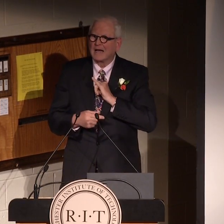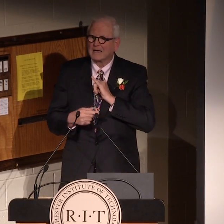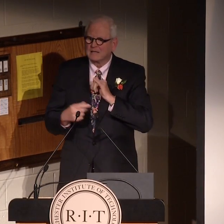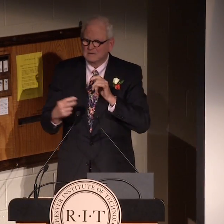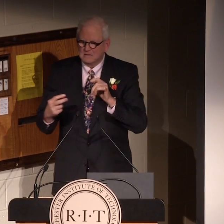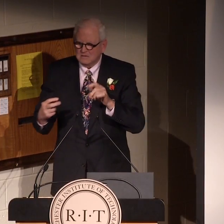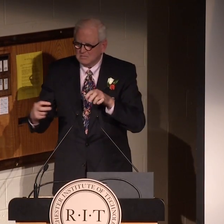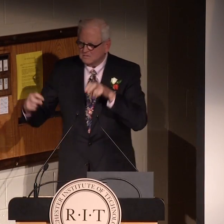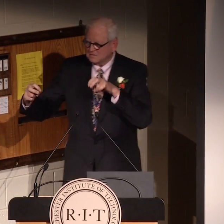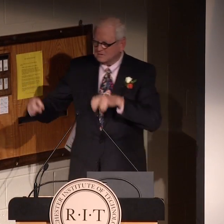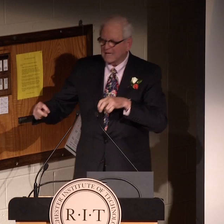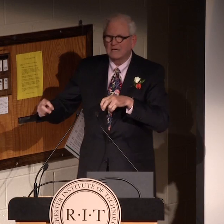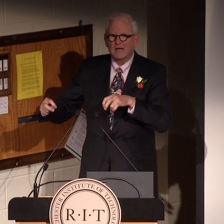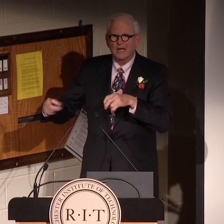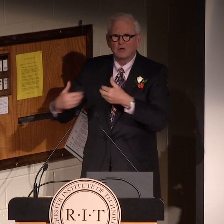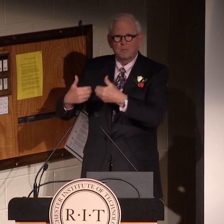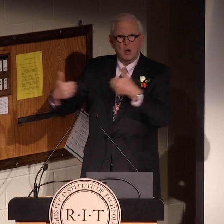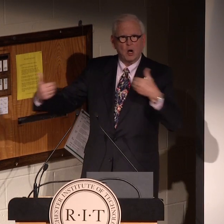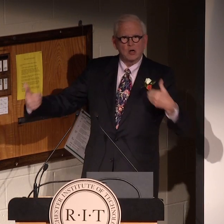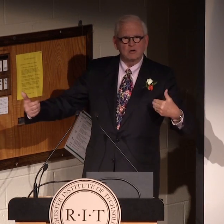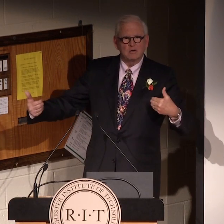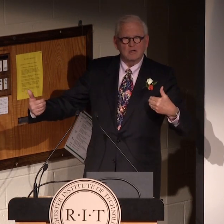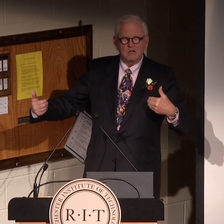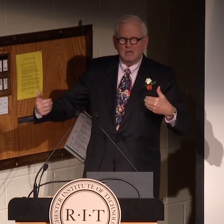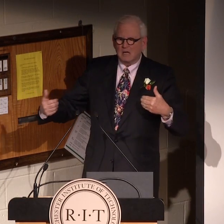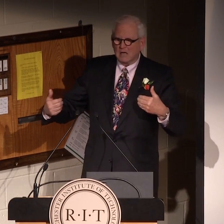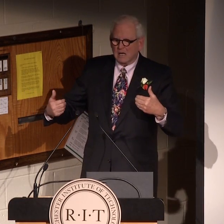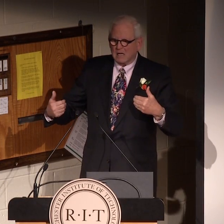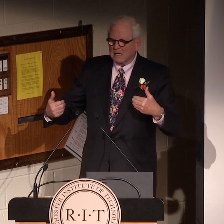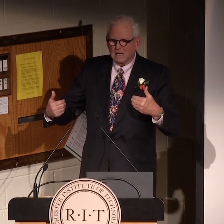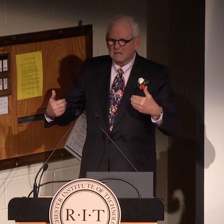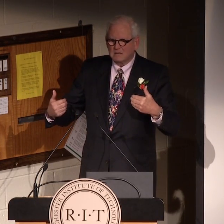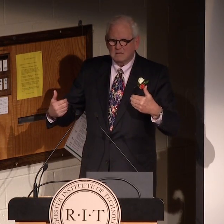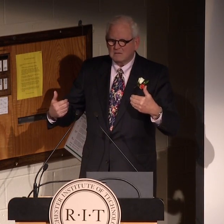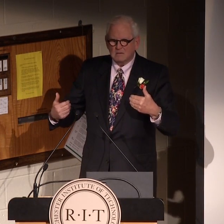New York World's Fair where Sally and I were sitting down,